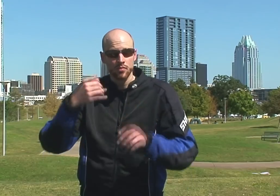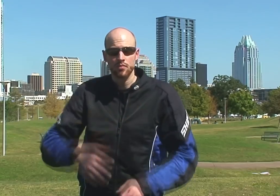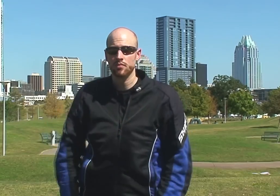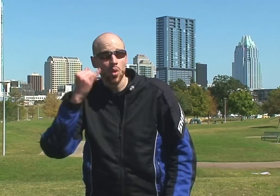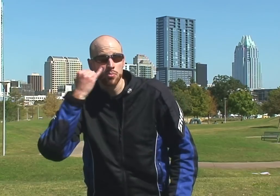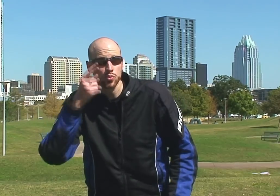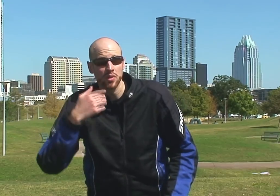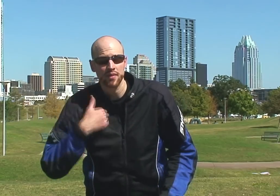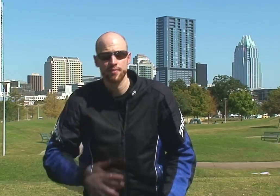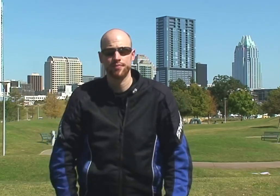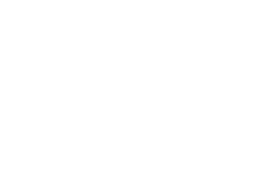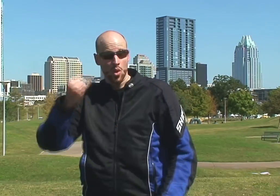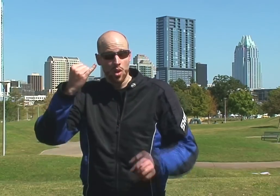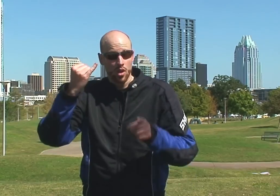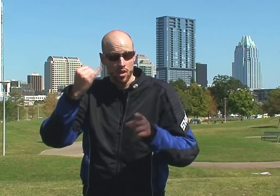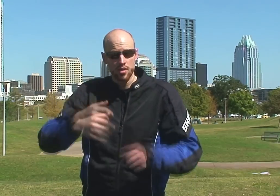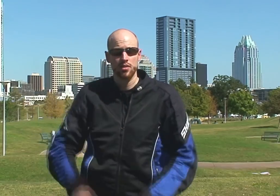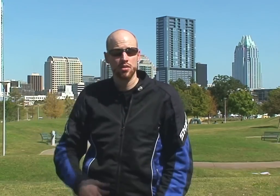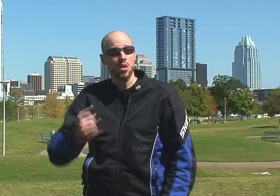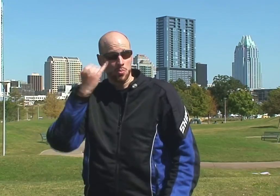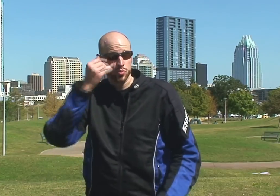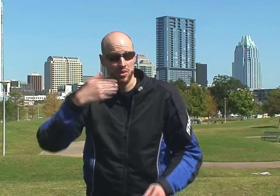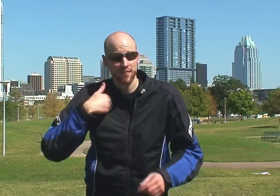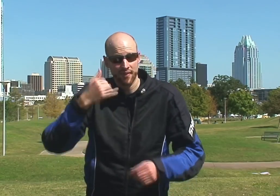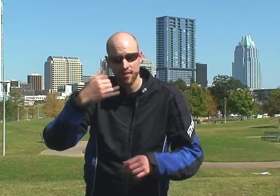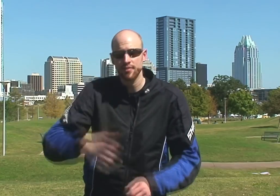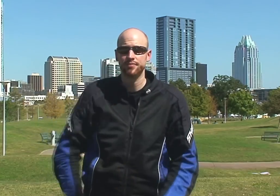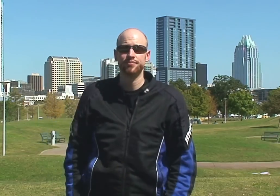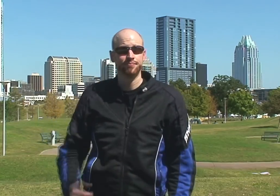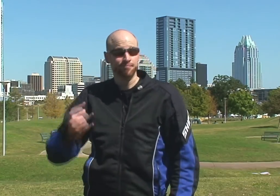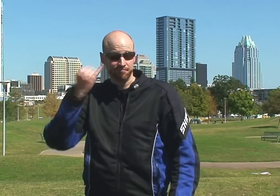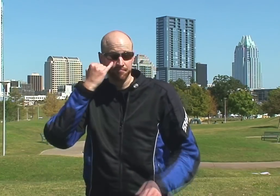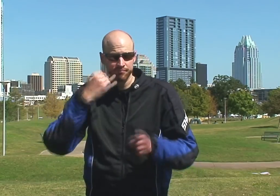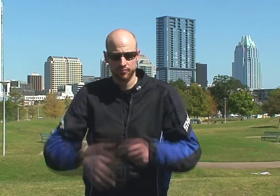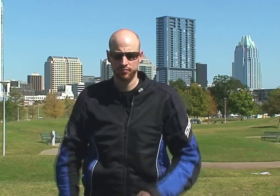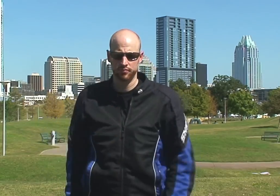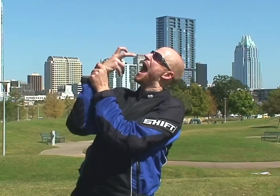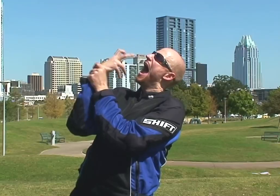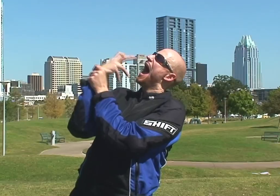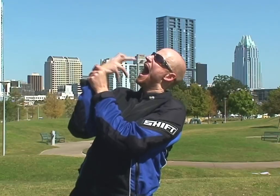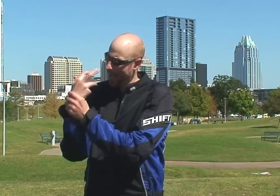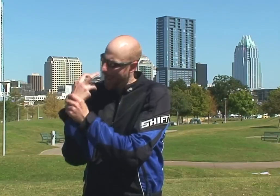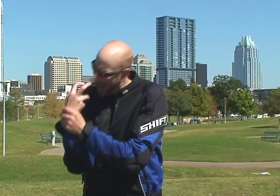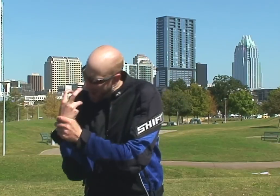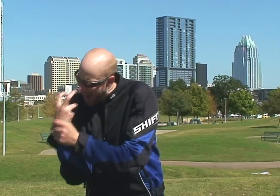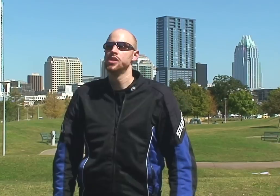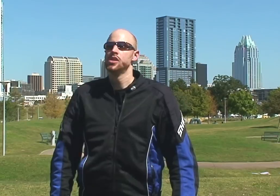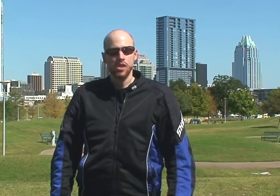If… If you've... If… If you've got i… if… [ gibberish ]